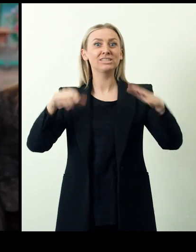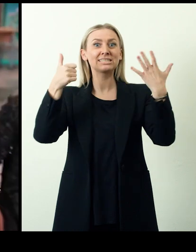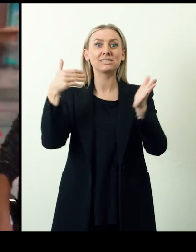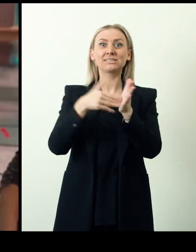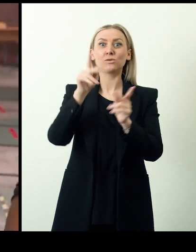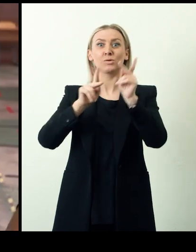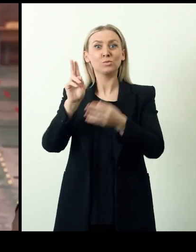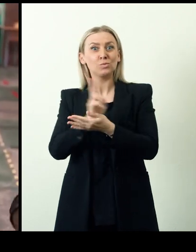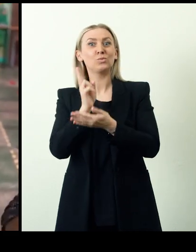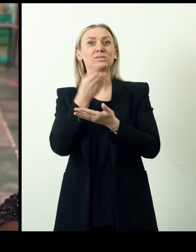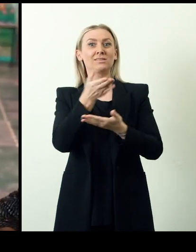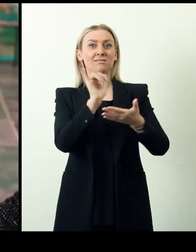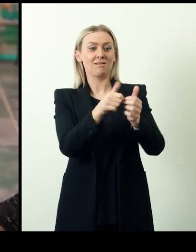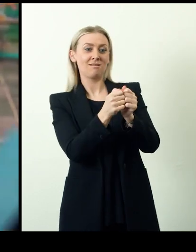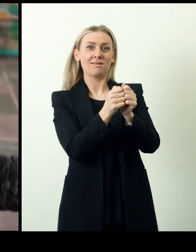Around 6000 people used the system.